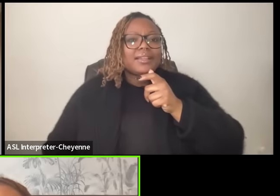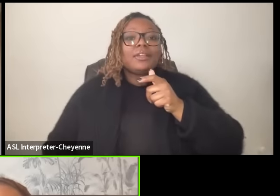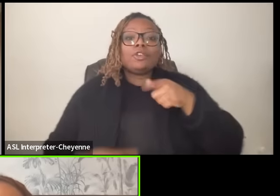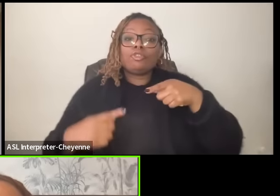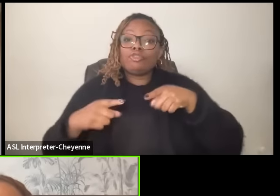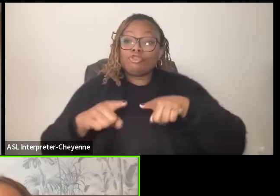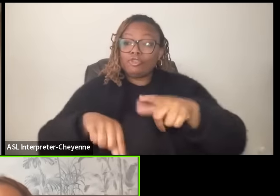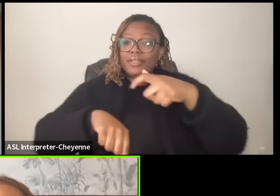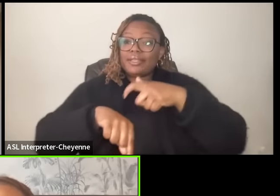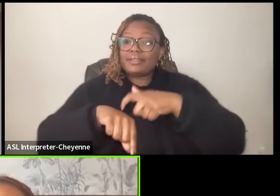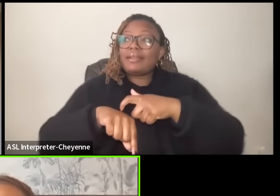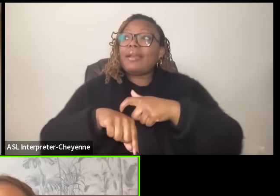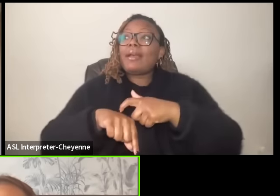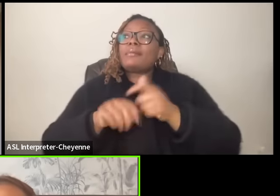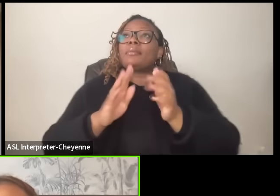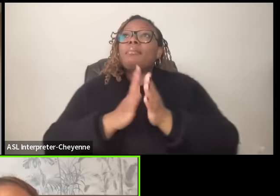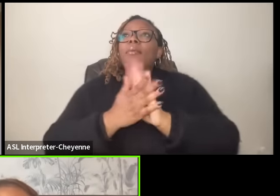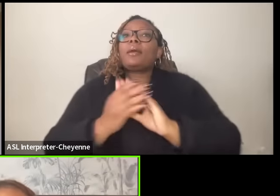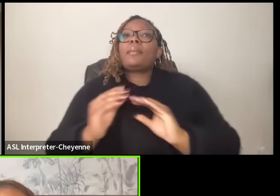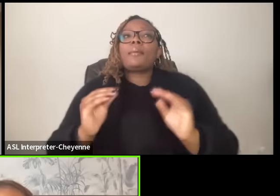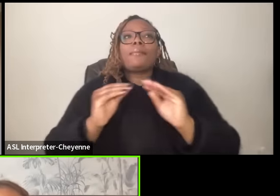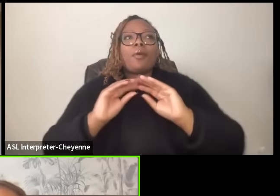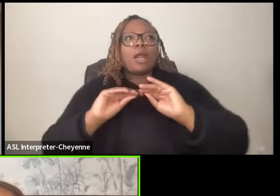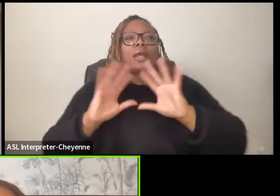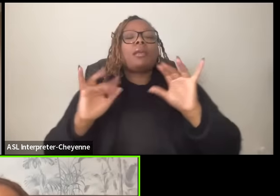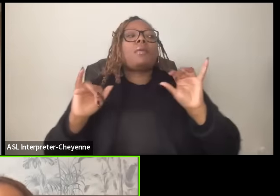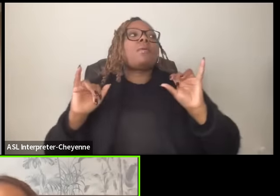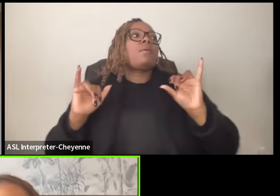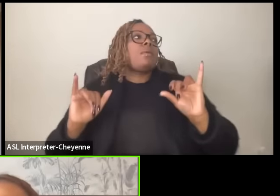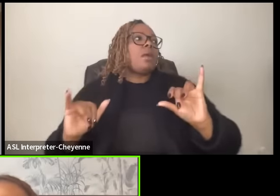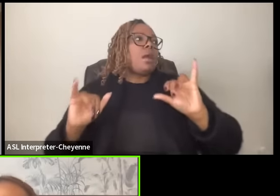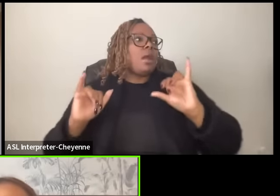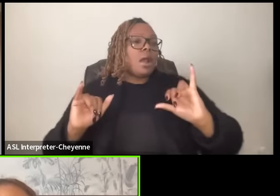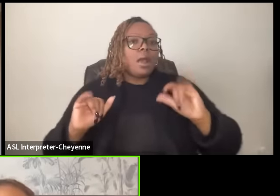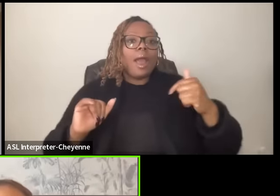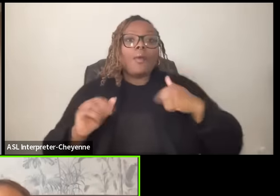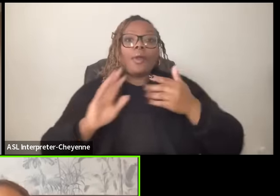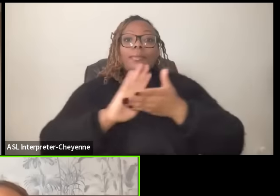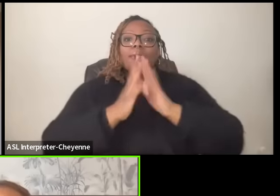more clear around that right that we must be internationalists and now we understand our black